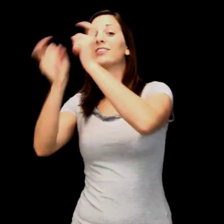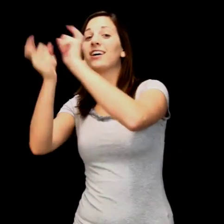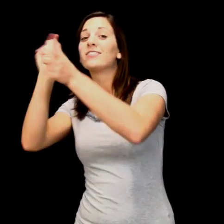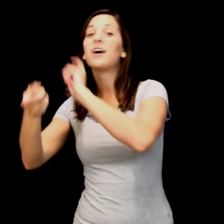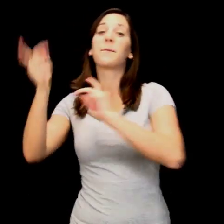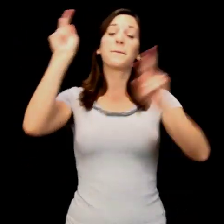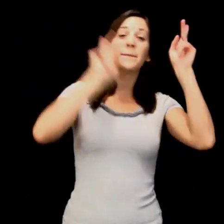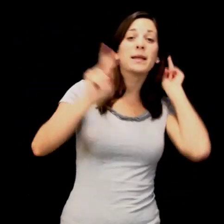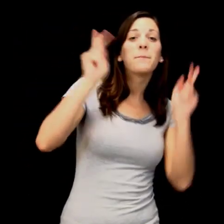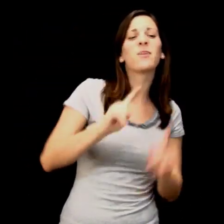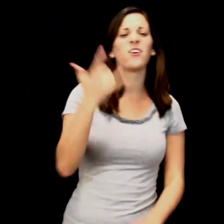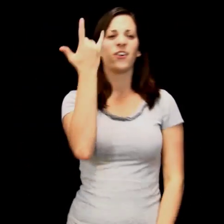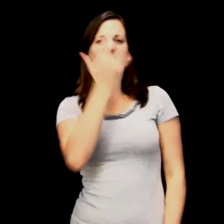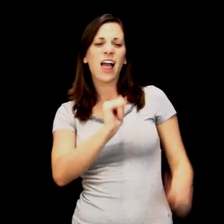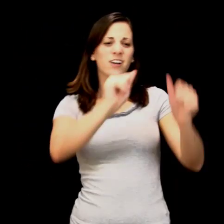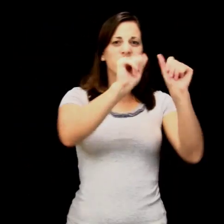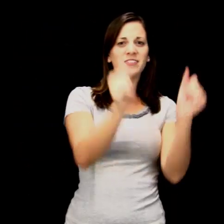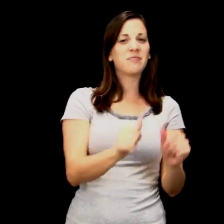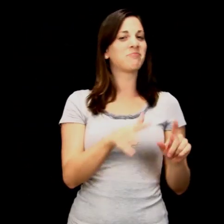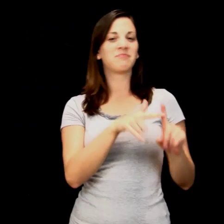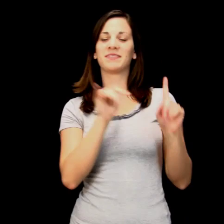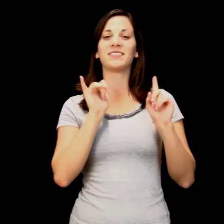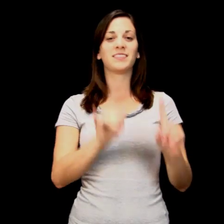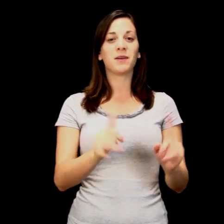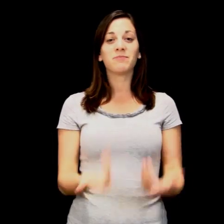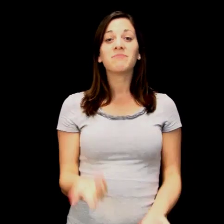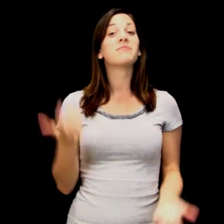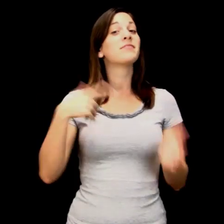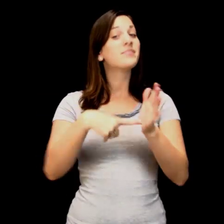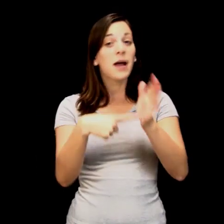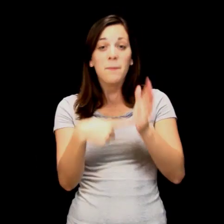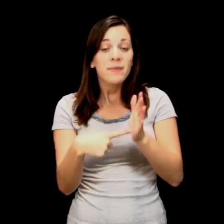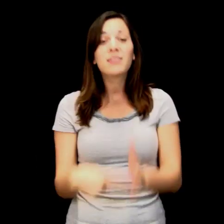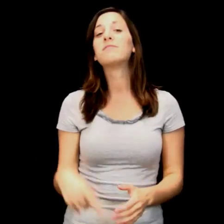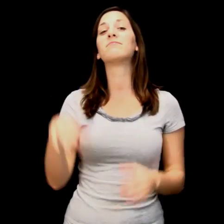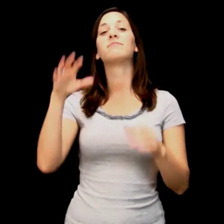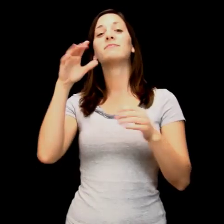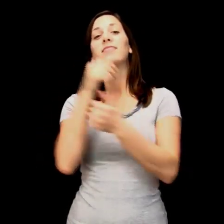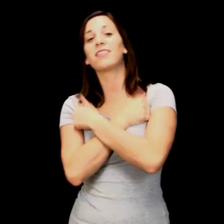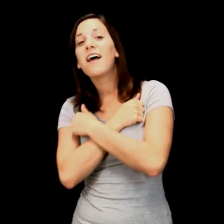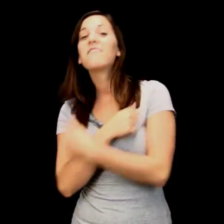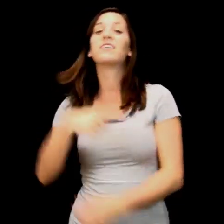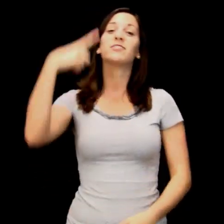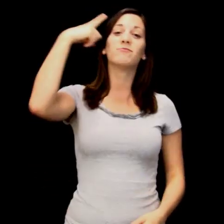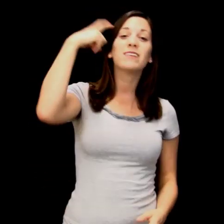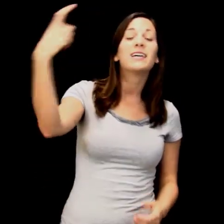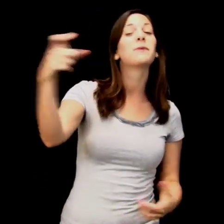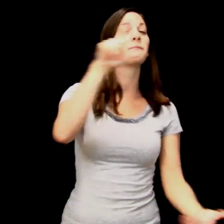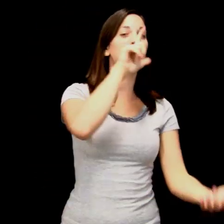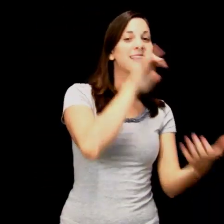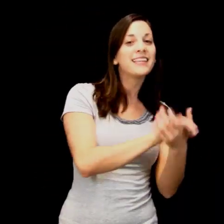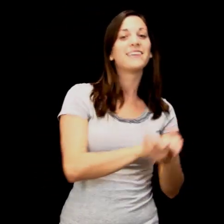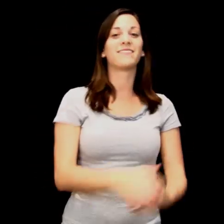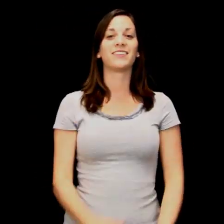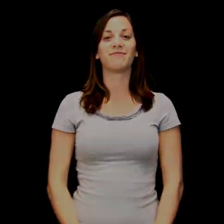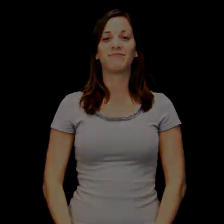if environment, shapes, people or appearance change. For example, the signs for LOVE, DREAM and BELIEVE will remain the same.